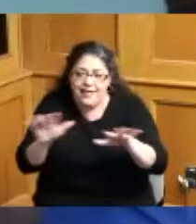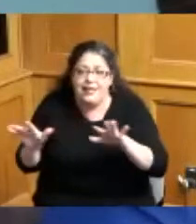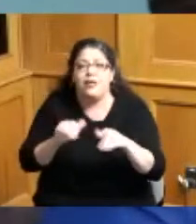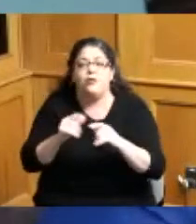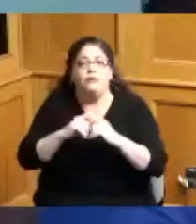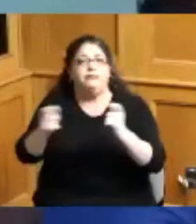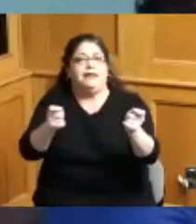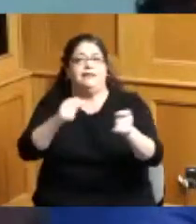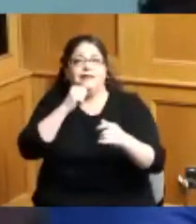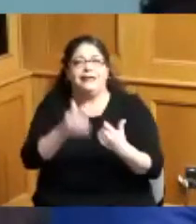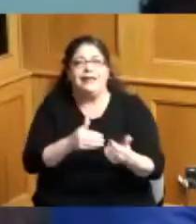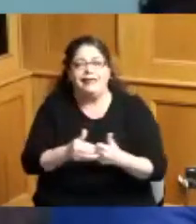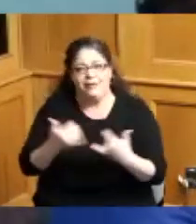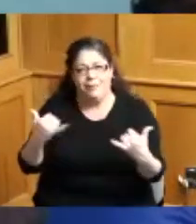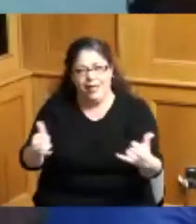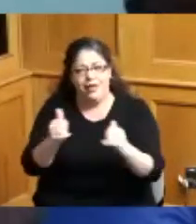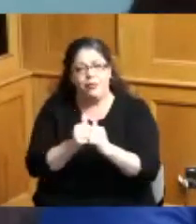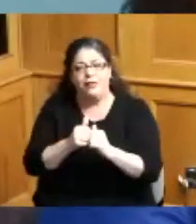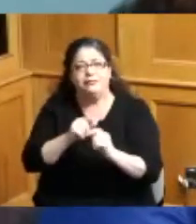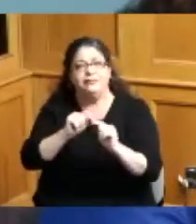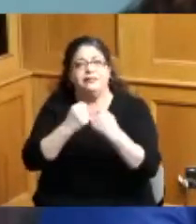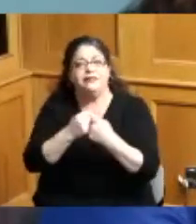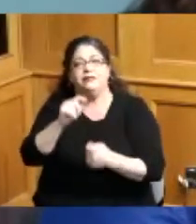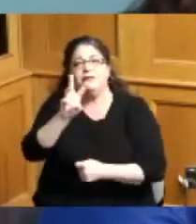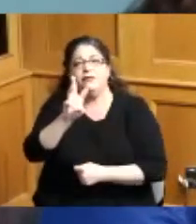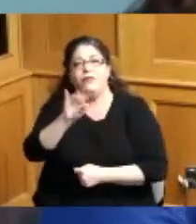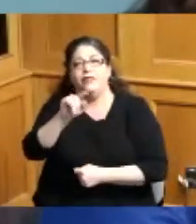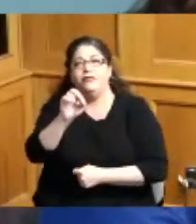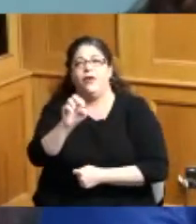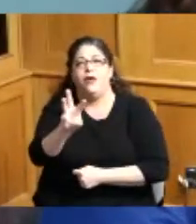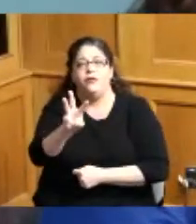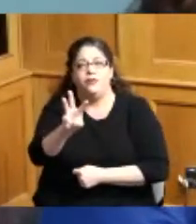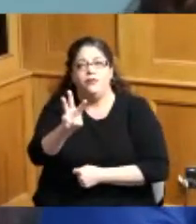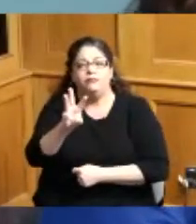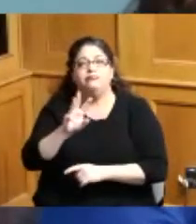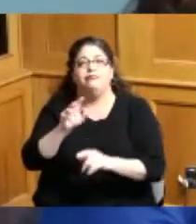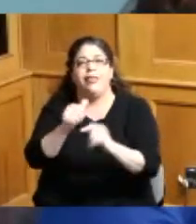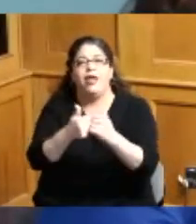I played for Withrow we got to the southwest regionals I got a chance to be all southwest